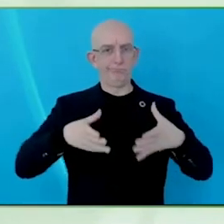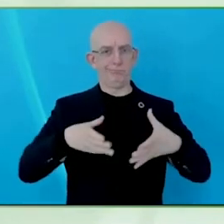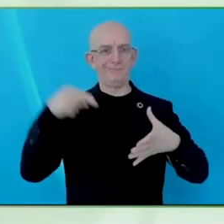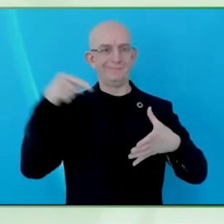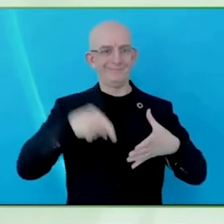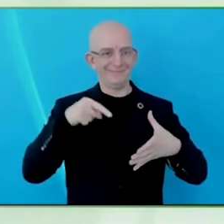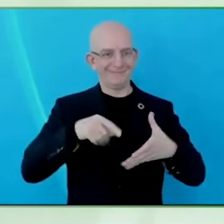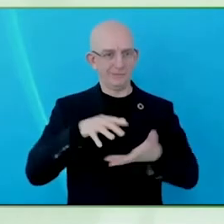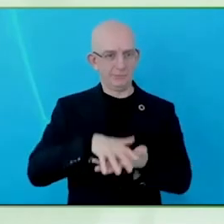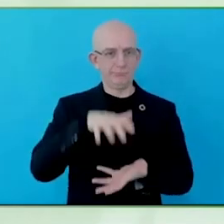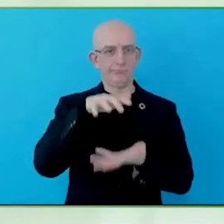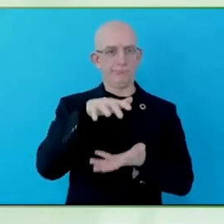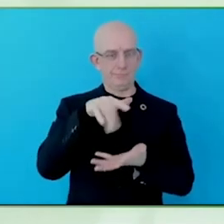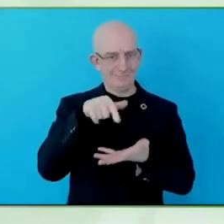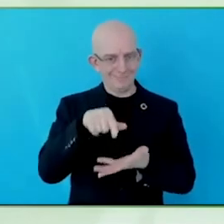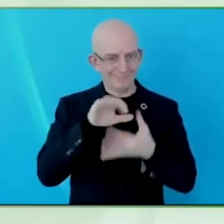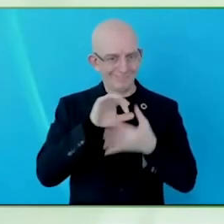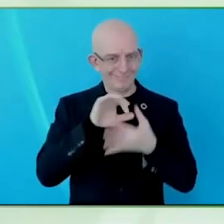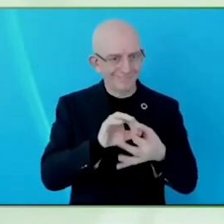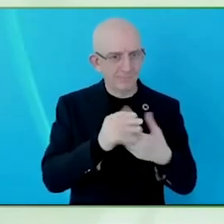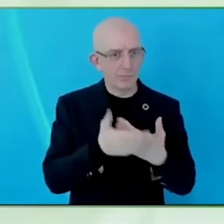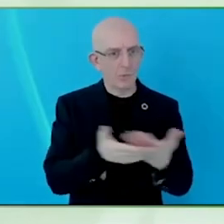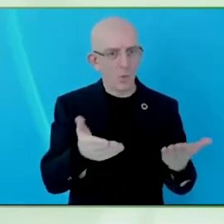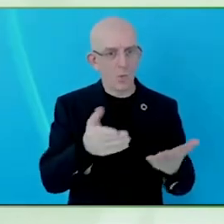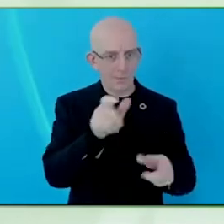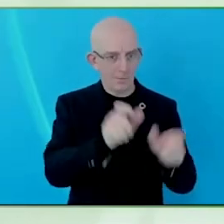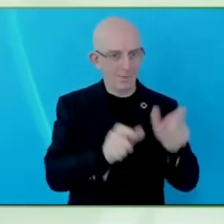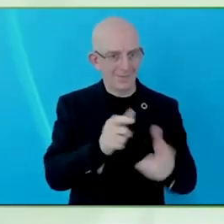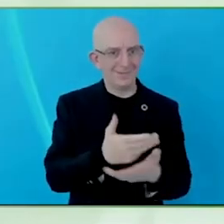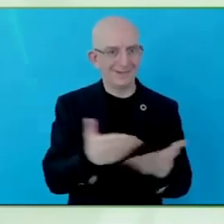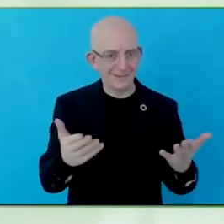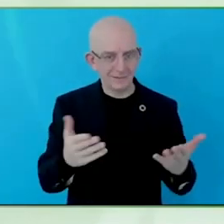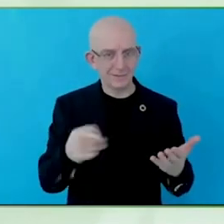get their perspective on how this experience, have us emotion and the